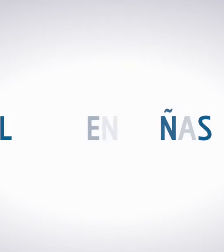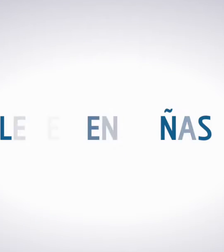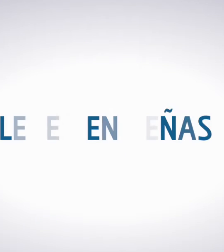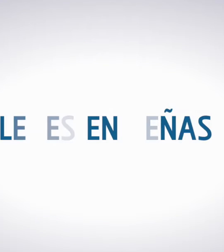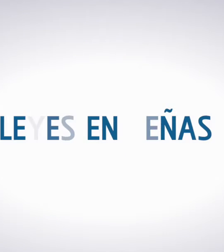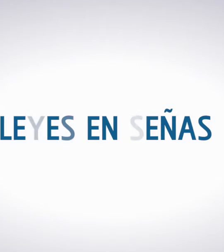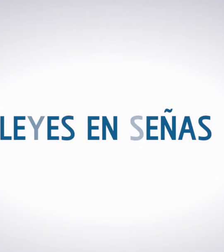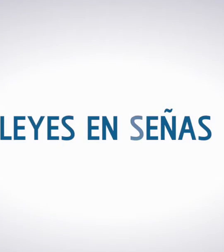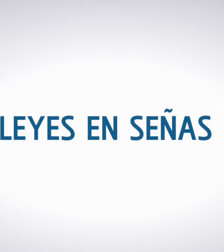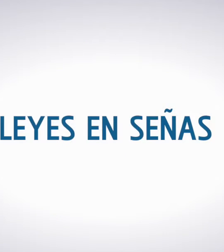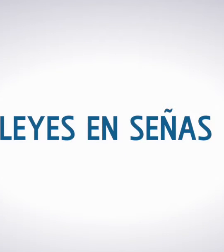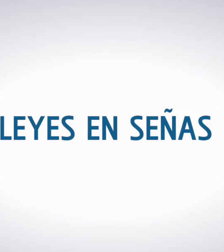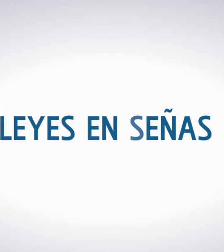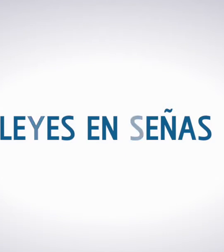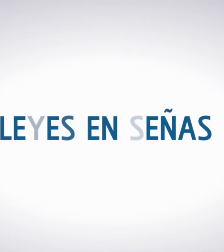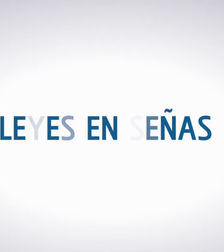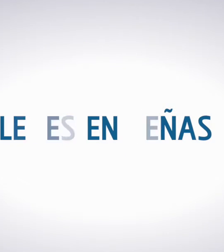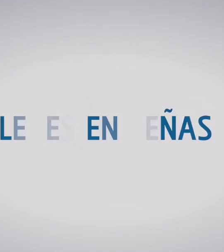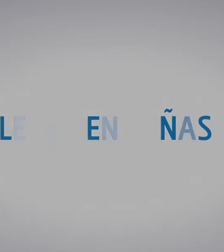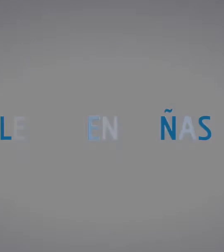Legislation in Sign Language